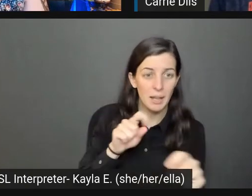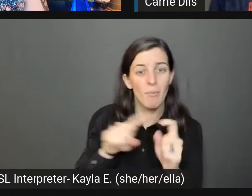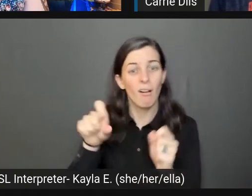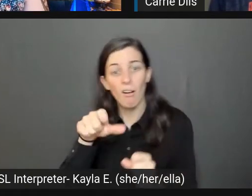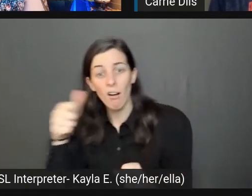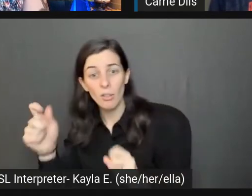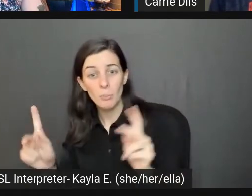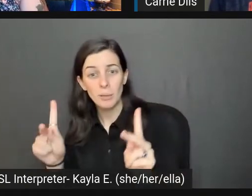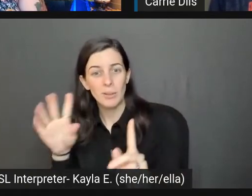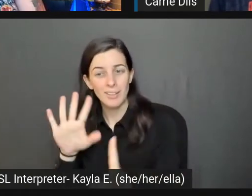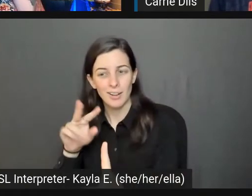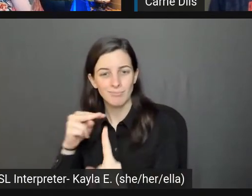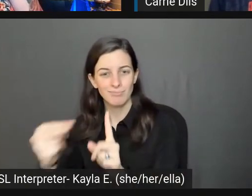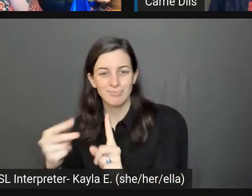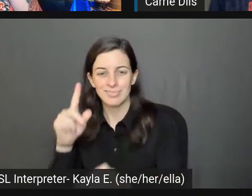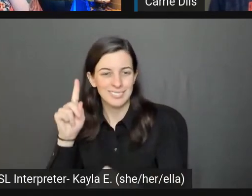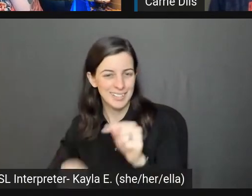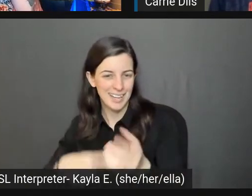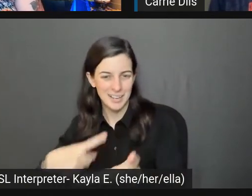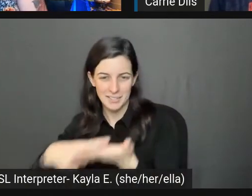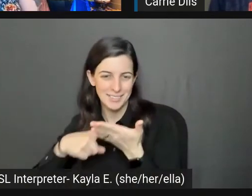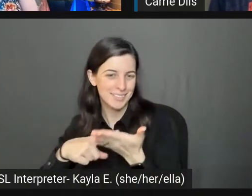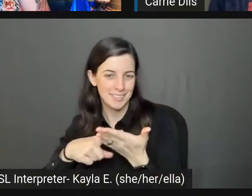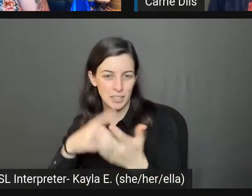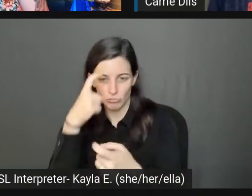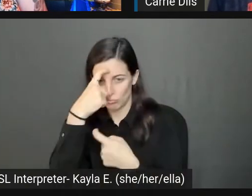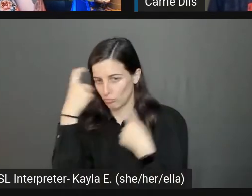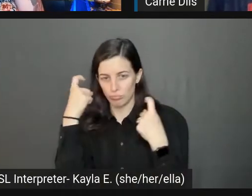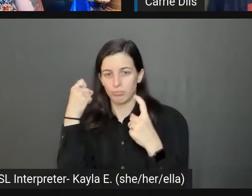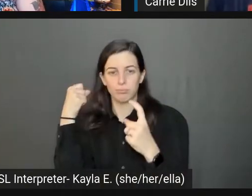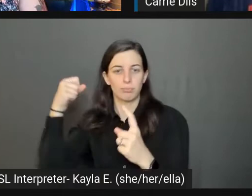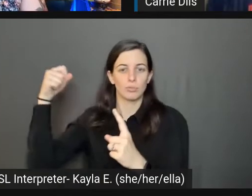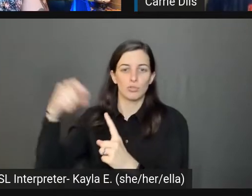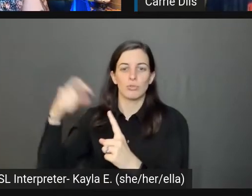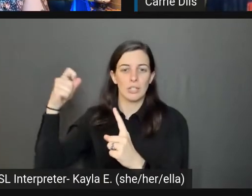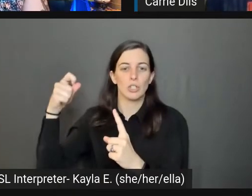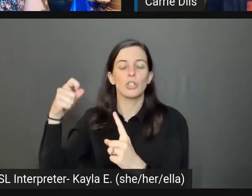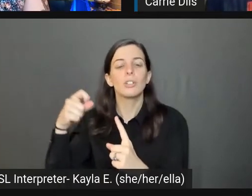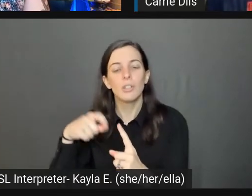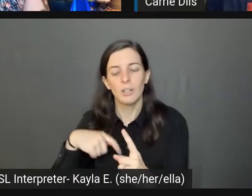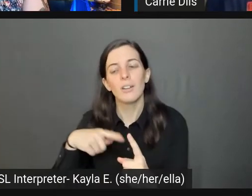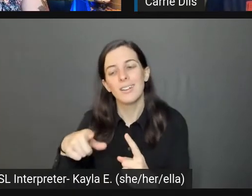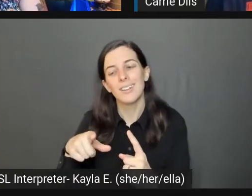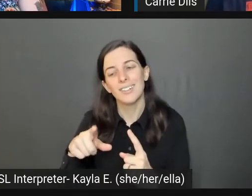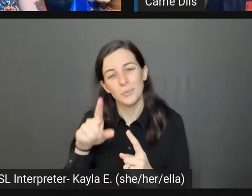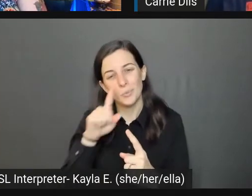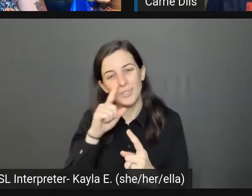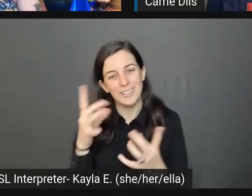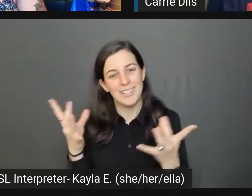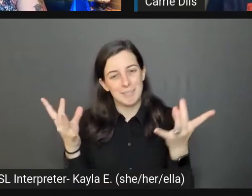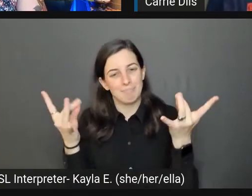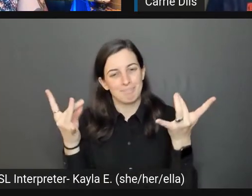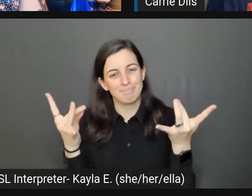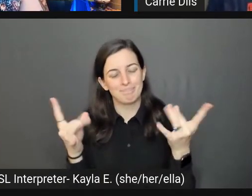I hope that answered the question. It's a little tricky to do, but it can be done.